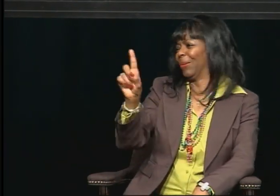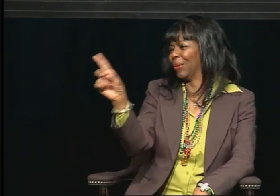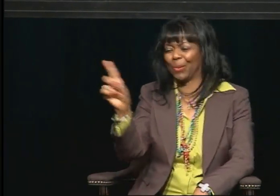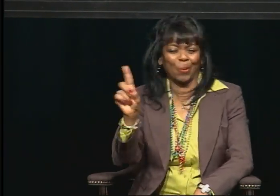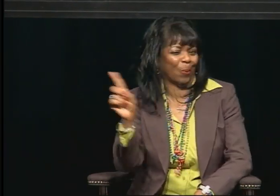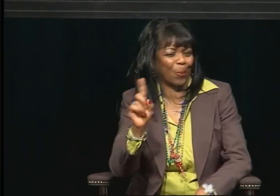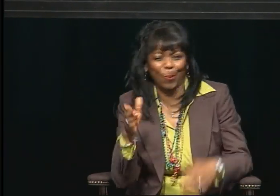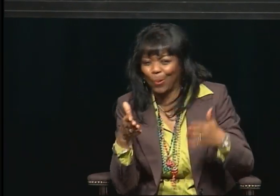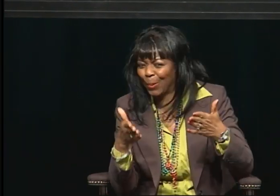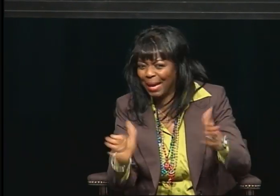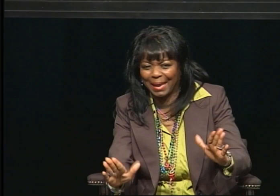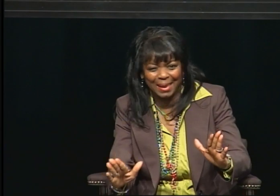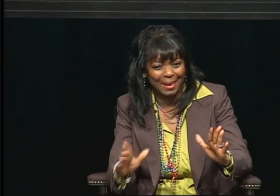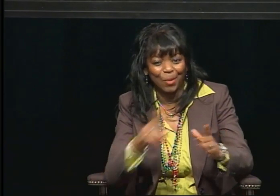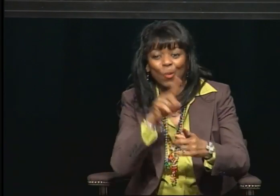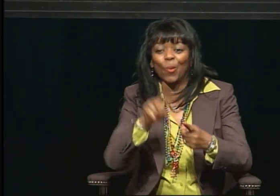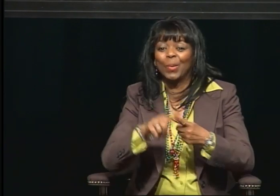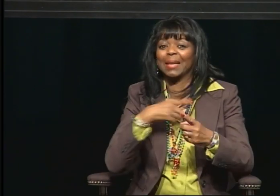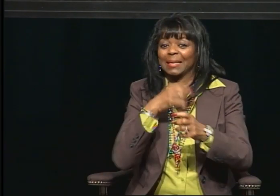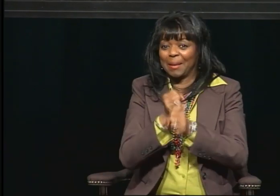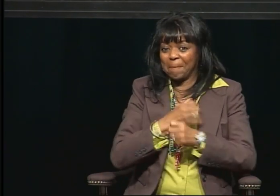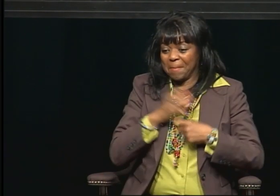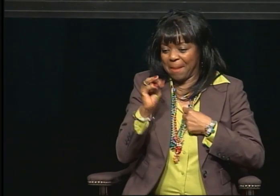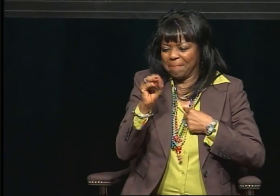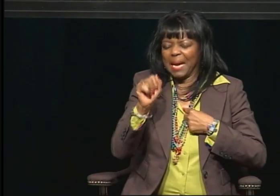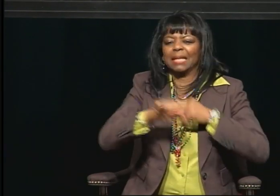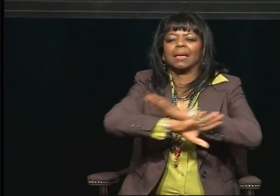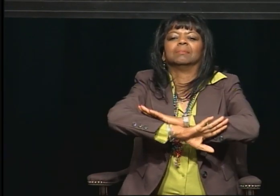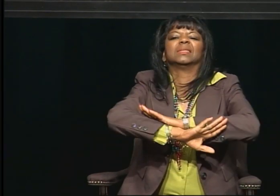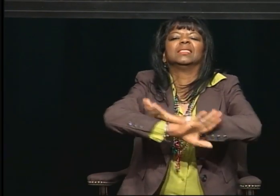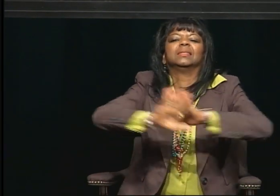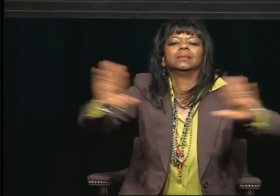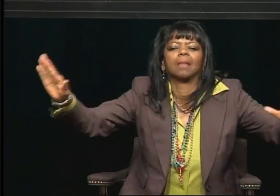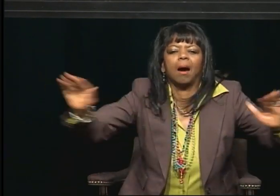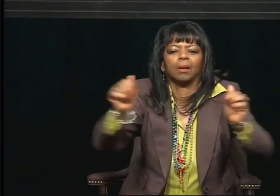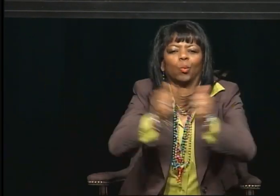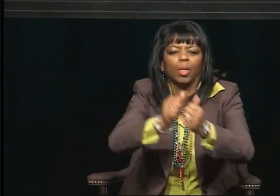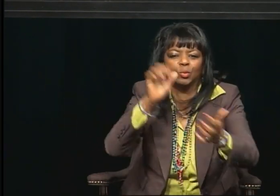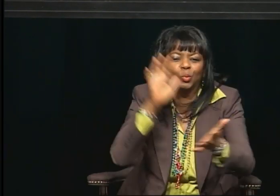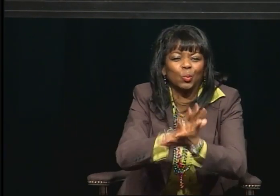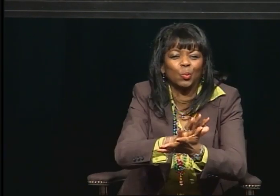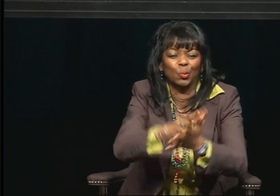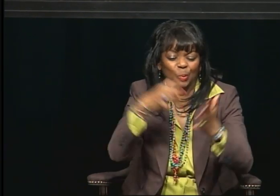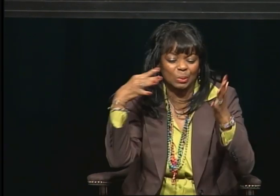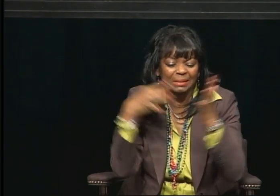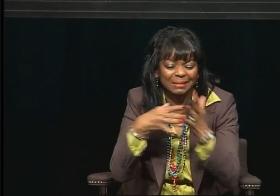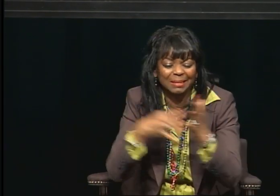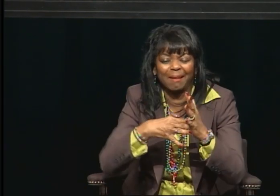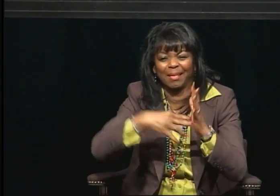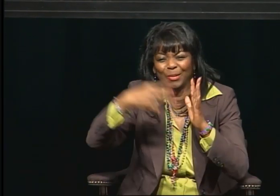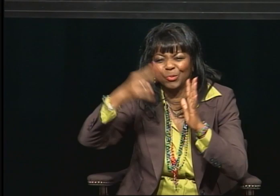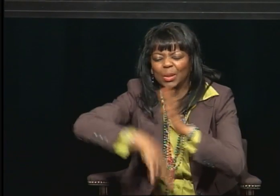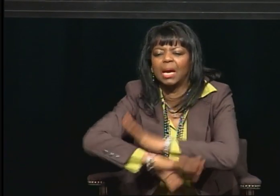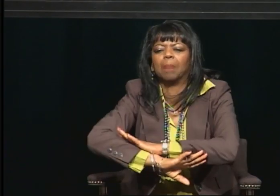There ain't no way I'm going to do that. I'm done with school. I'm done with reading. It is not happening.